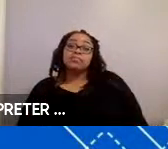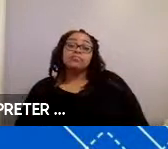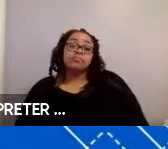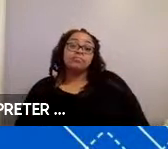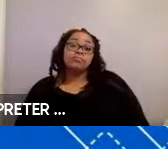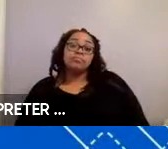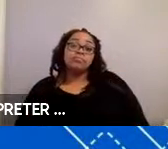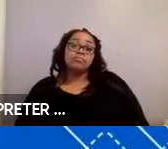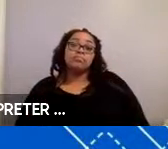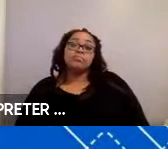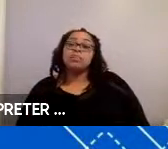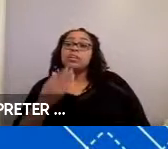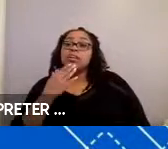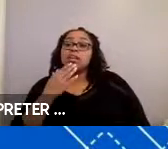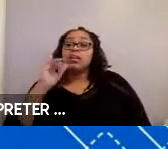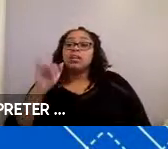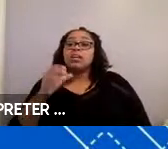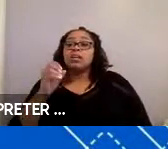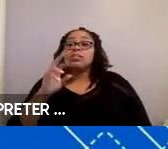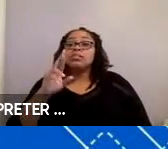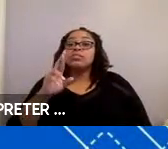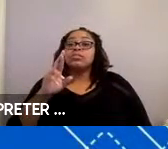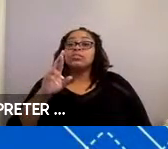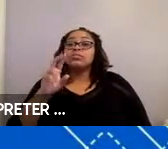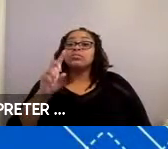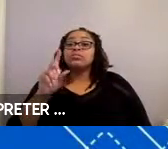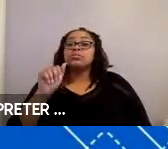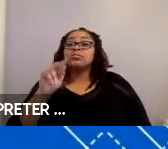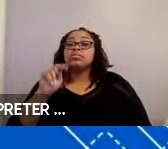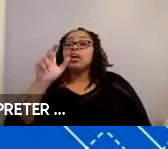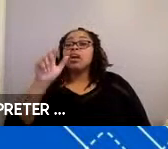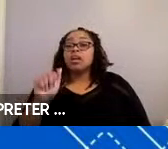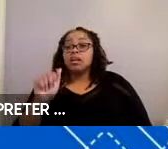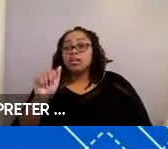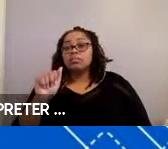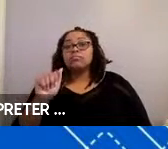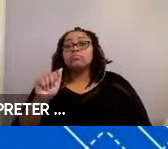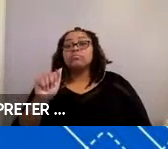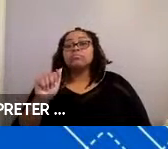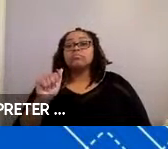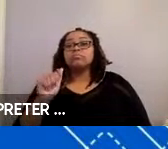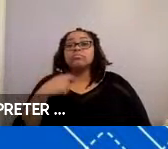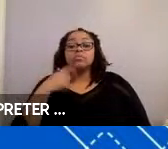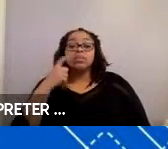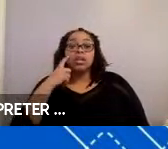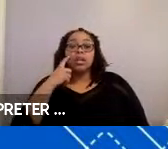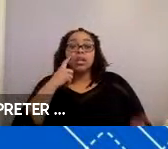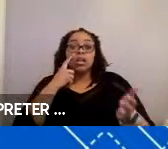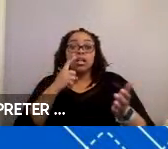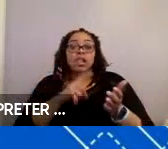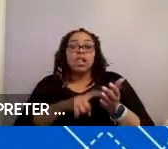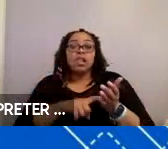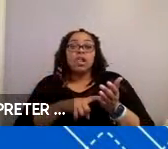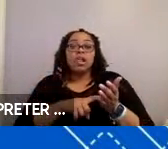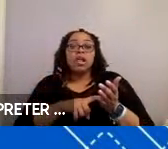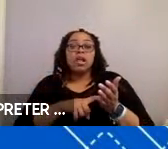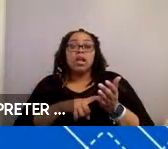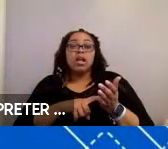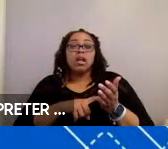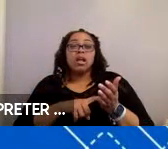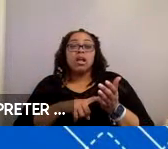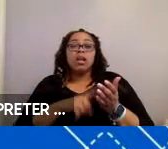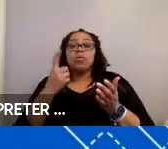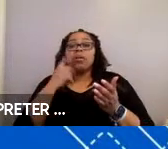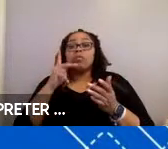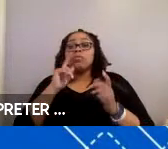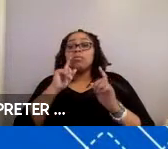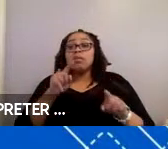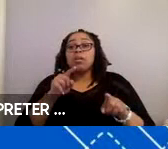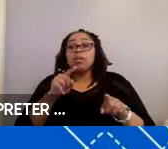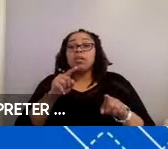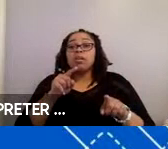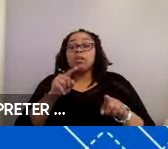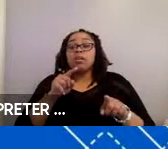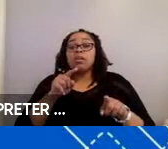Thank you, Jordana. It was noticed that by one of our attendees that